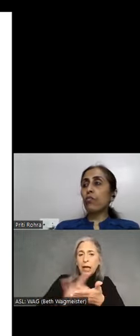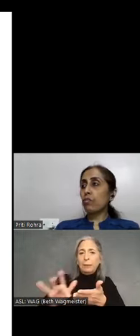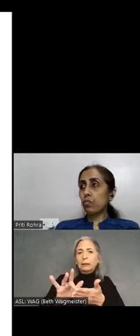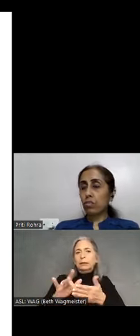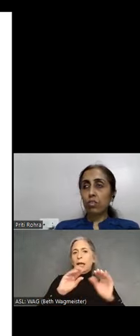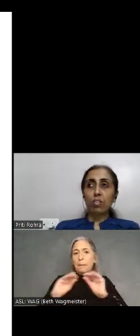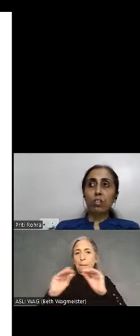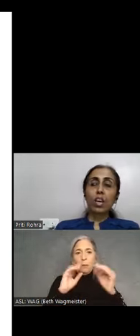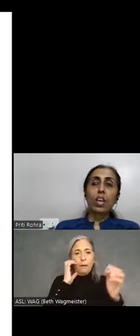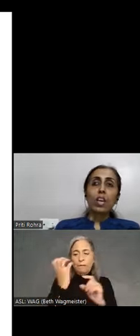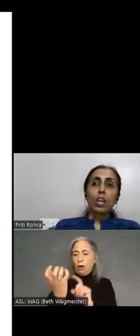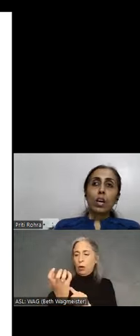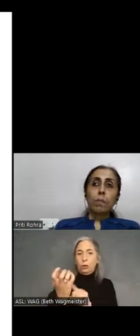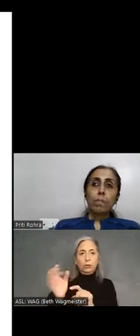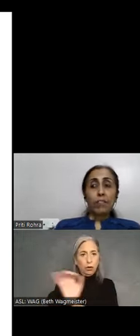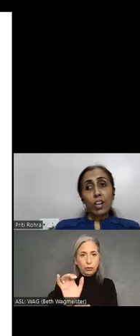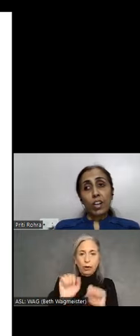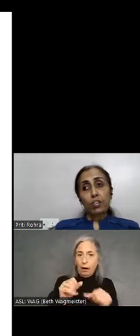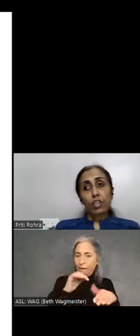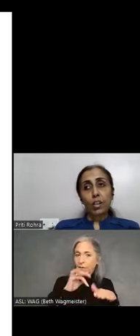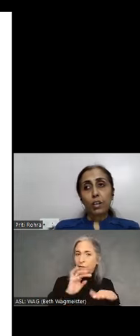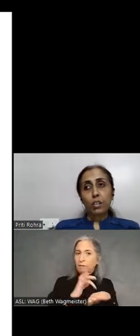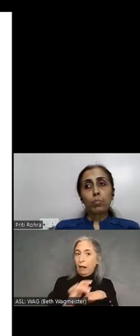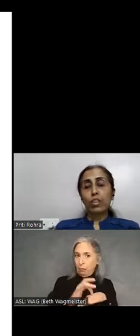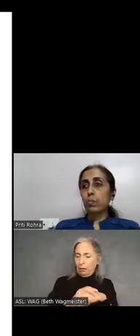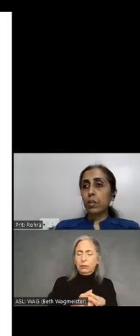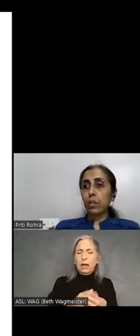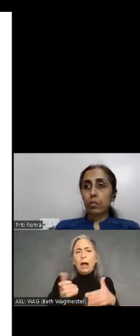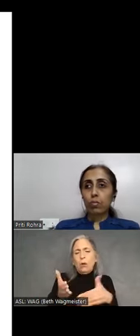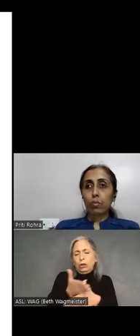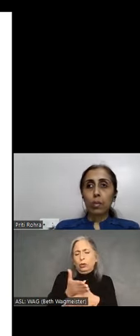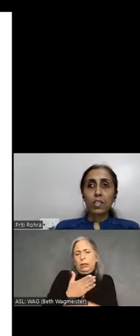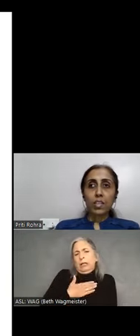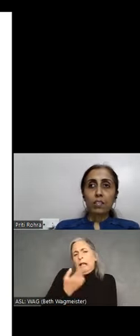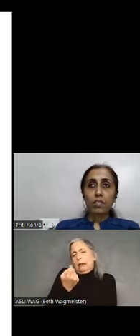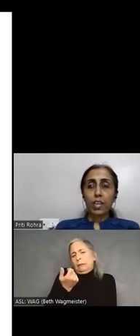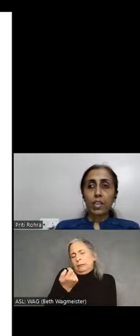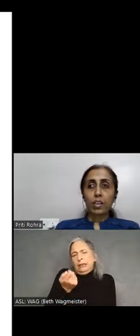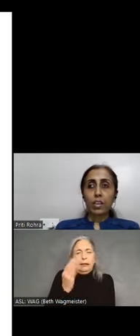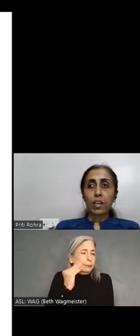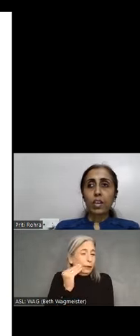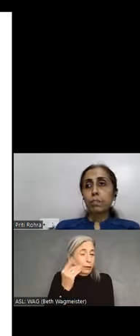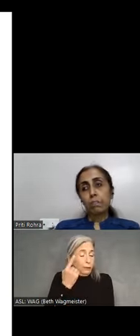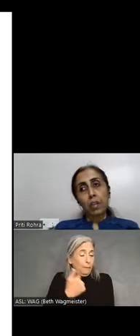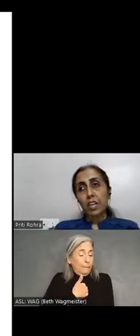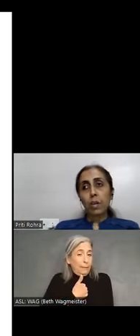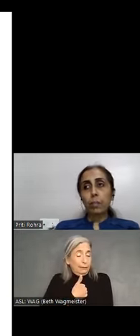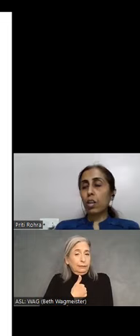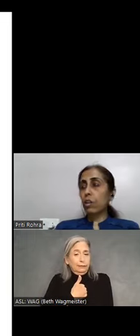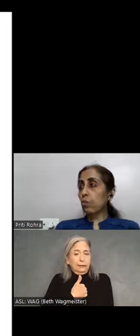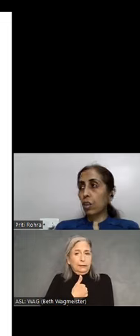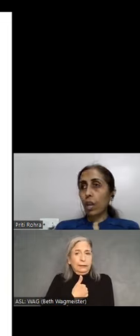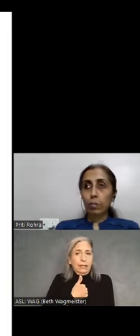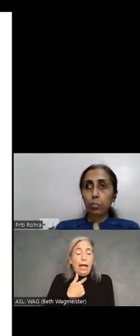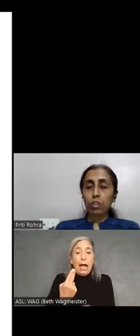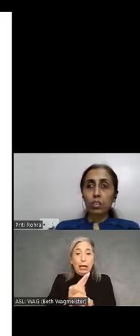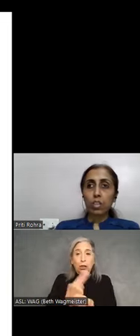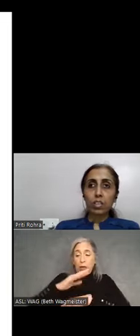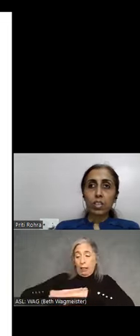phones. I would like to share a small experience from myself. I primarily use a laptop these days.